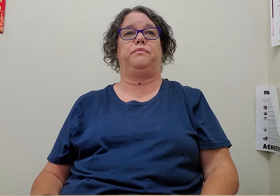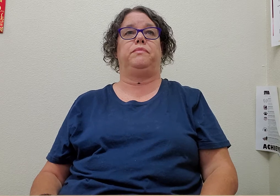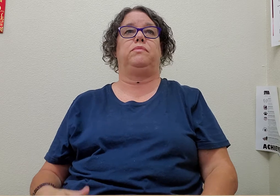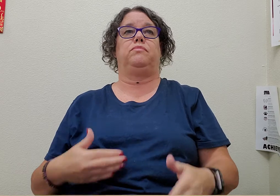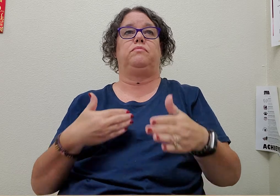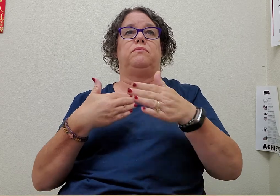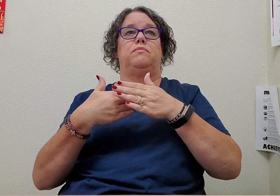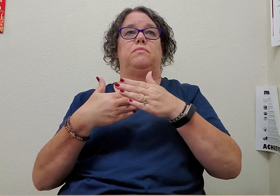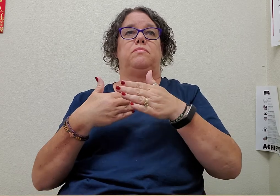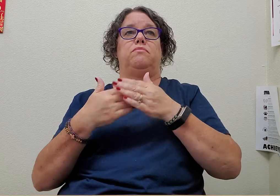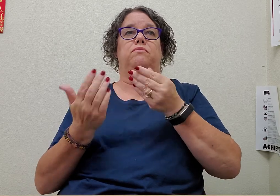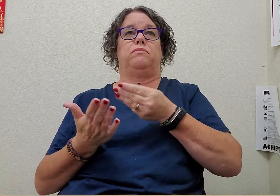near shopping #MALL